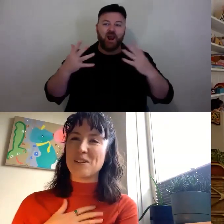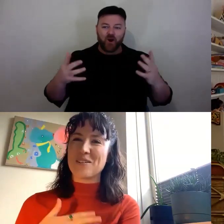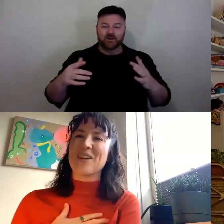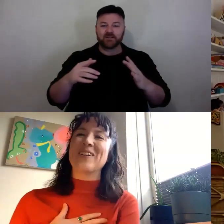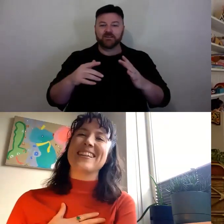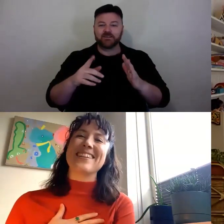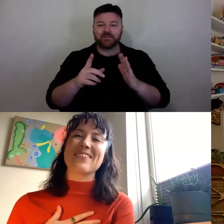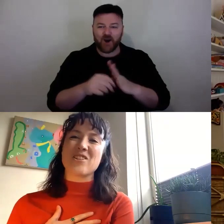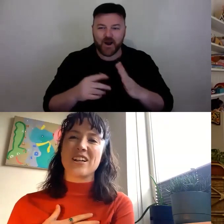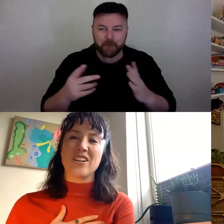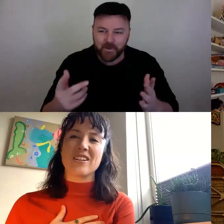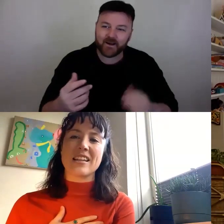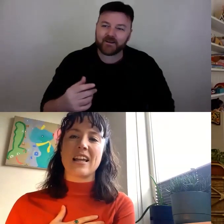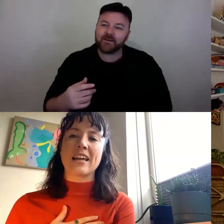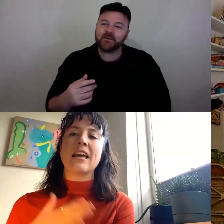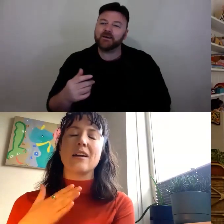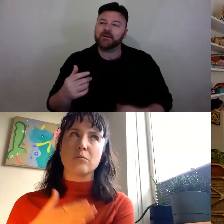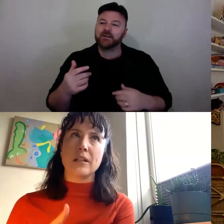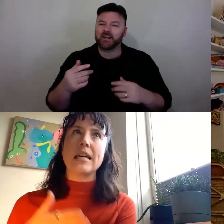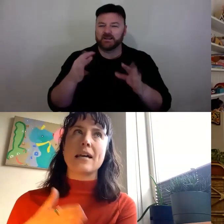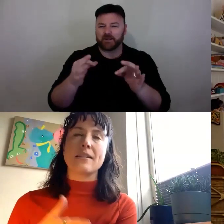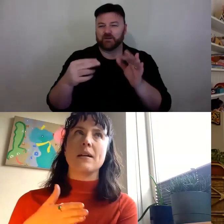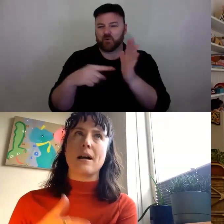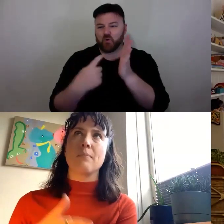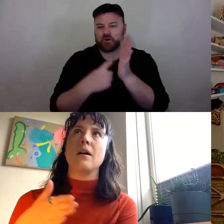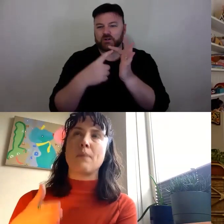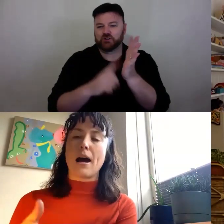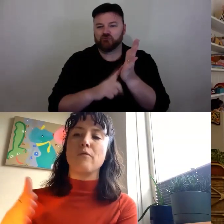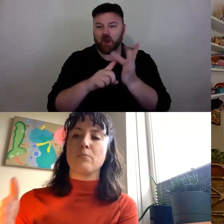follow-through with Trellow. It really has to become part of the